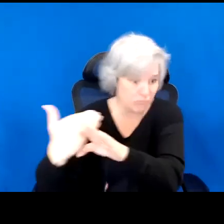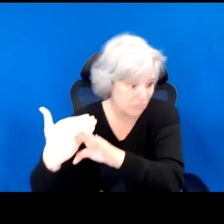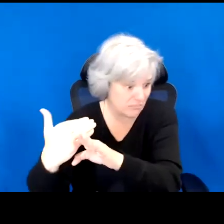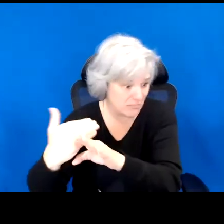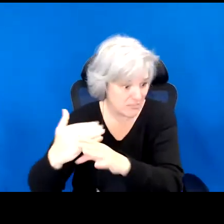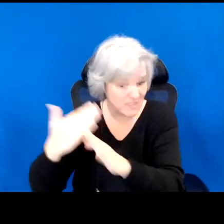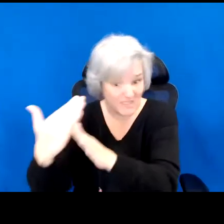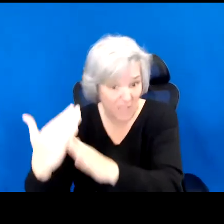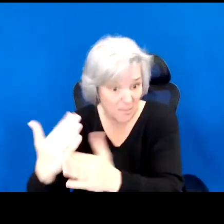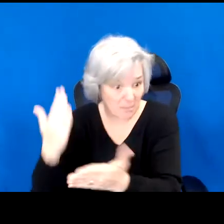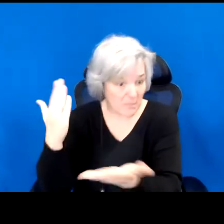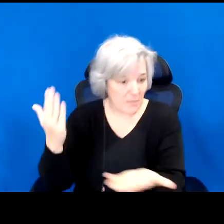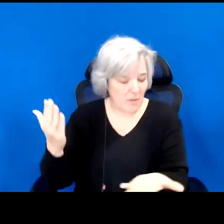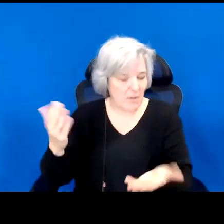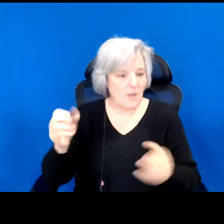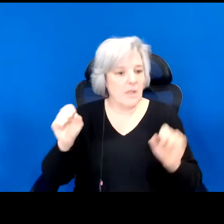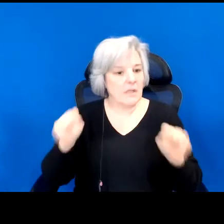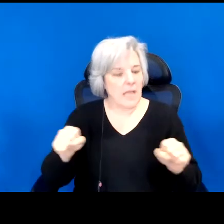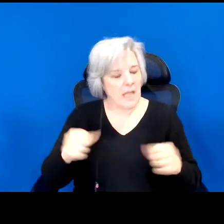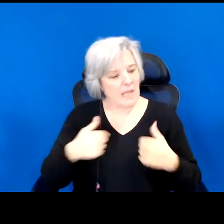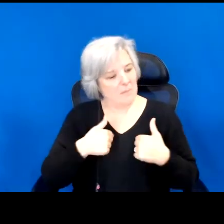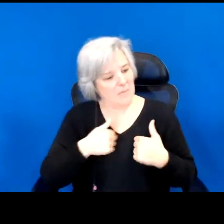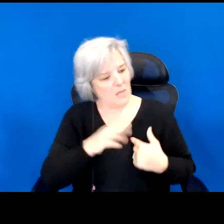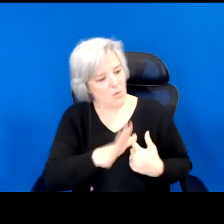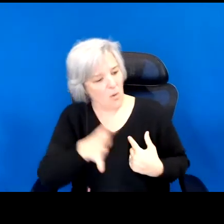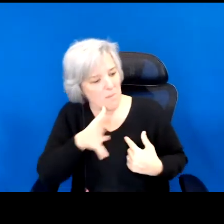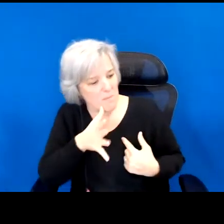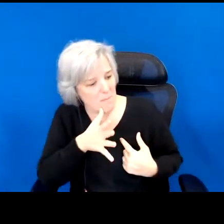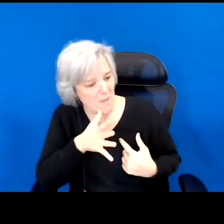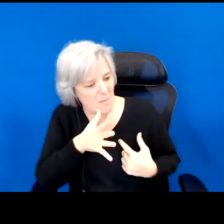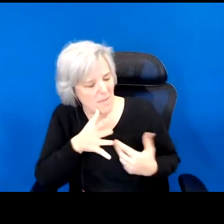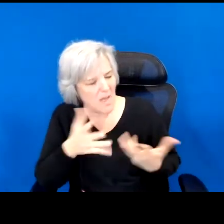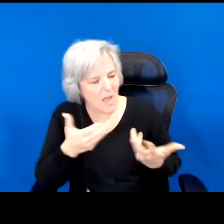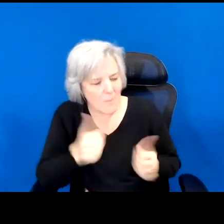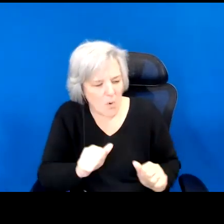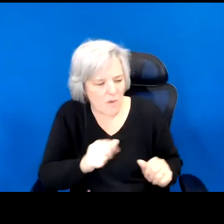very fact of being your mother mean that I am already sharpening my knives?